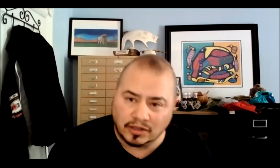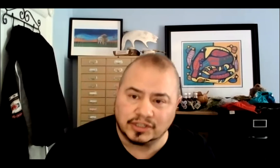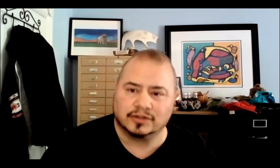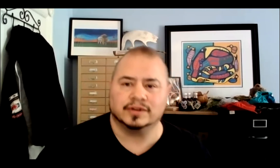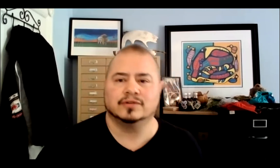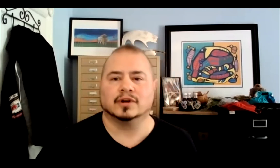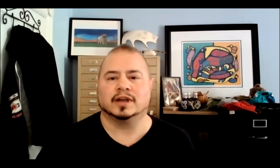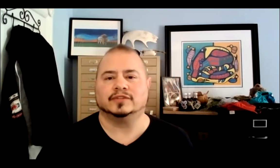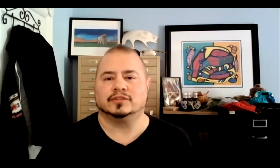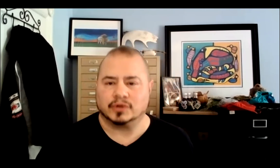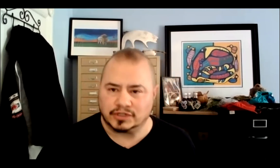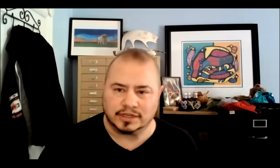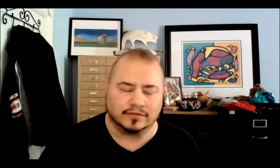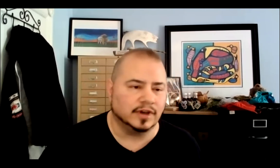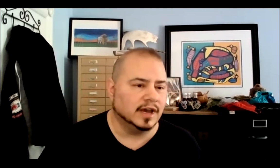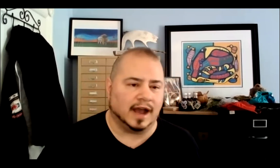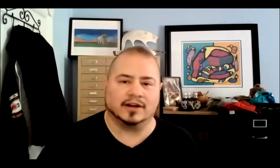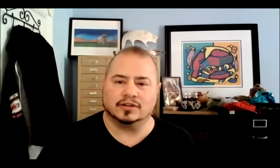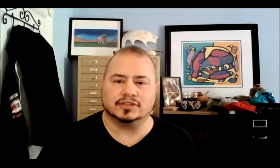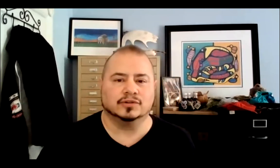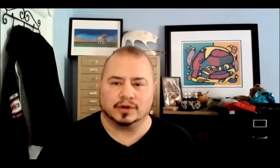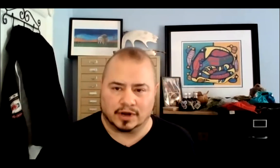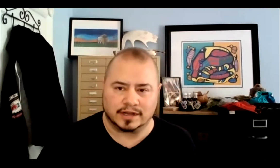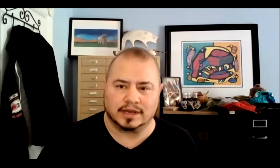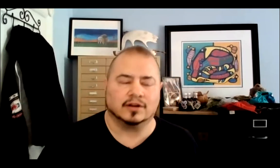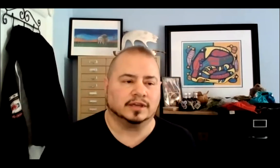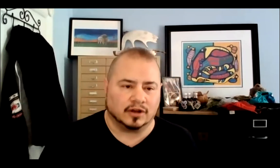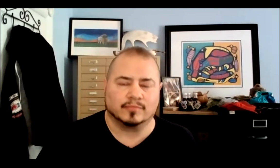children who are left at the mercy of adults who are not caring and not